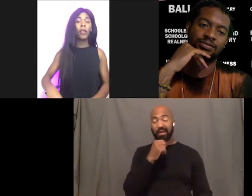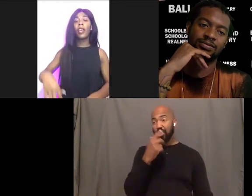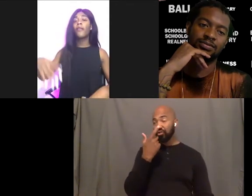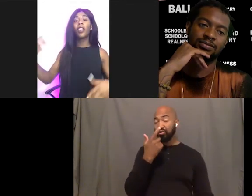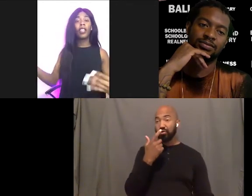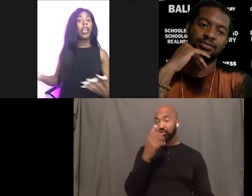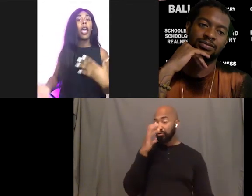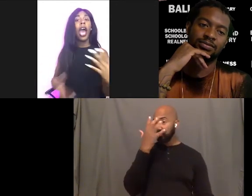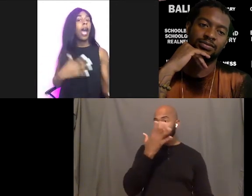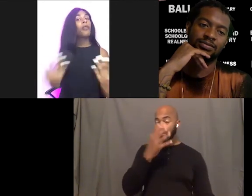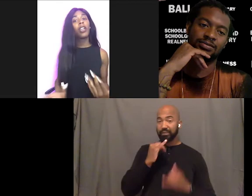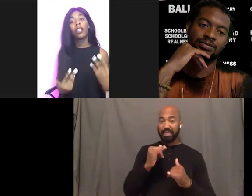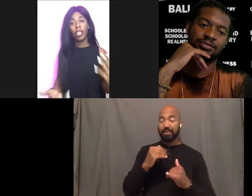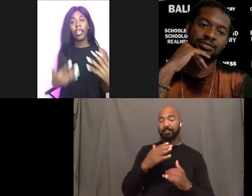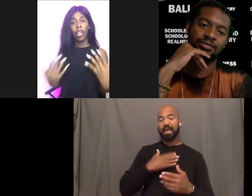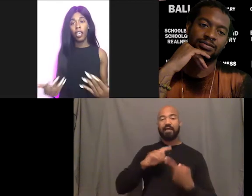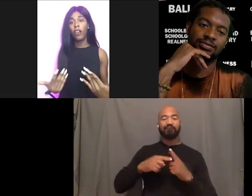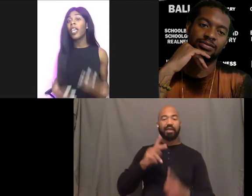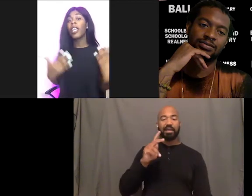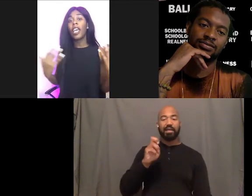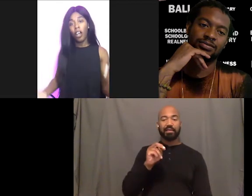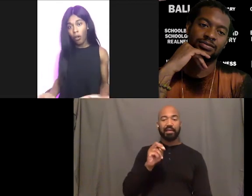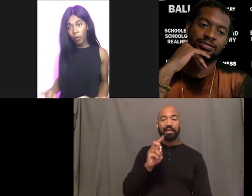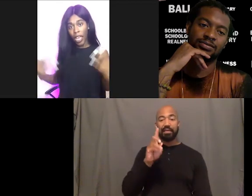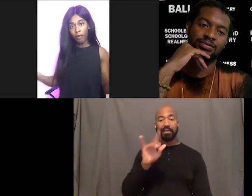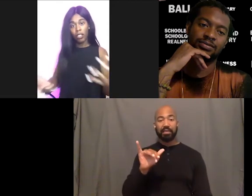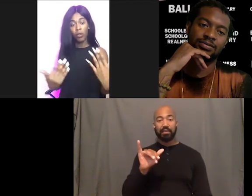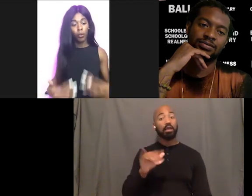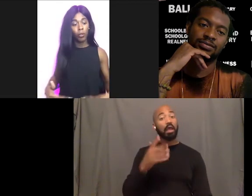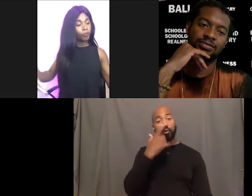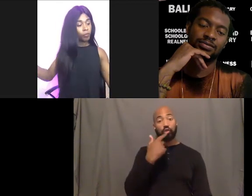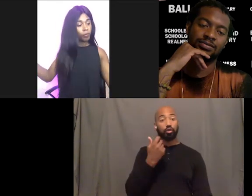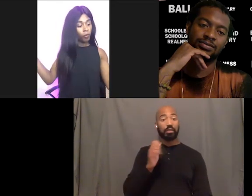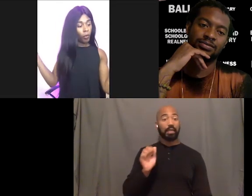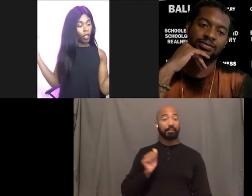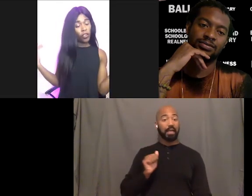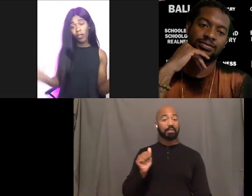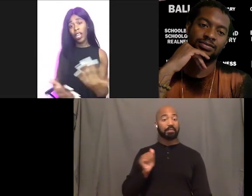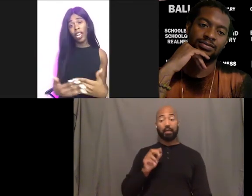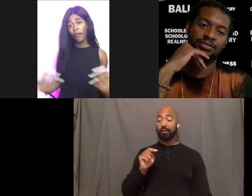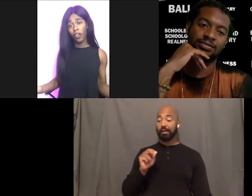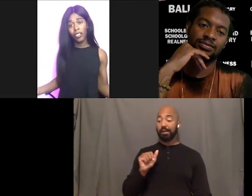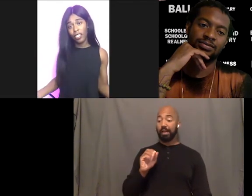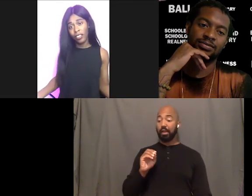I'm not, I'm gonna look like Naomi and Naomi will have to figure it out for herself.